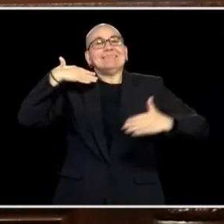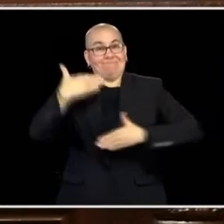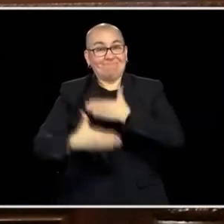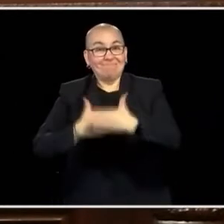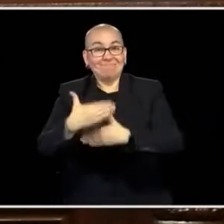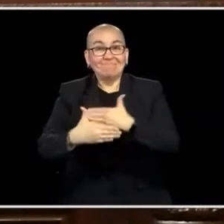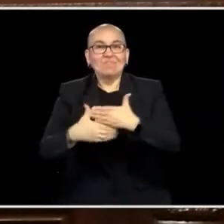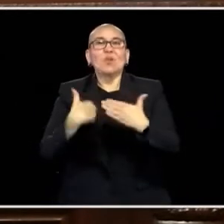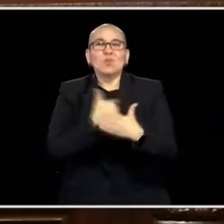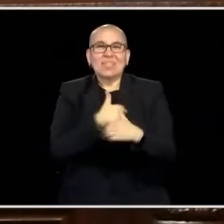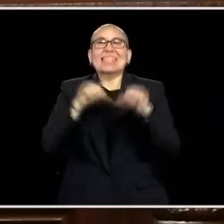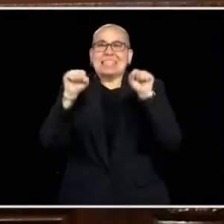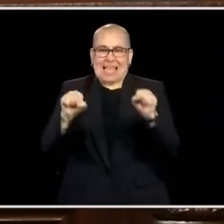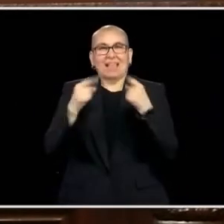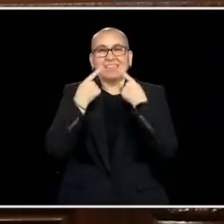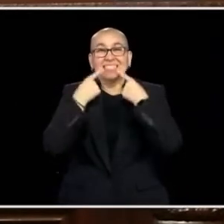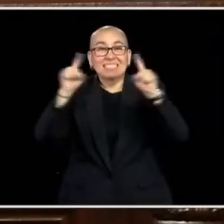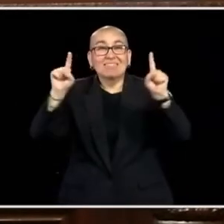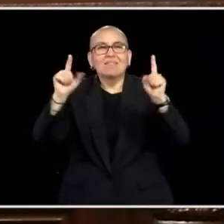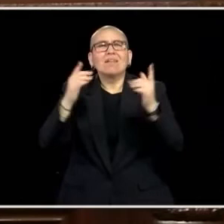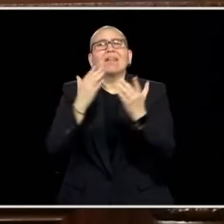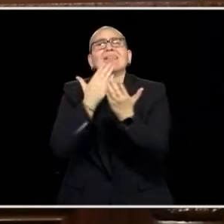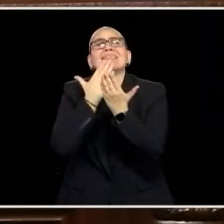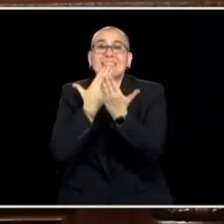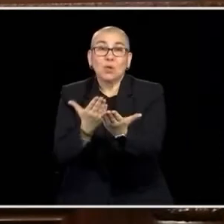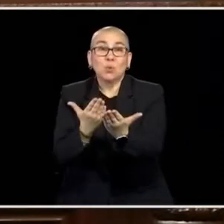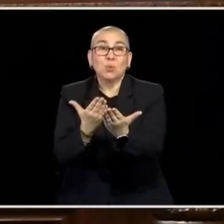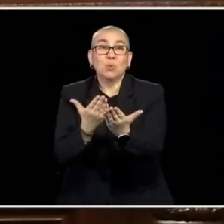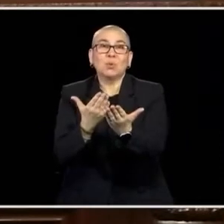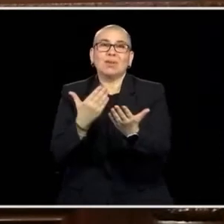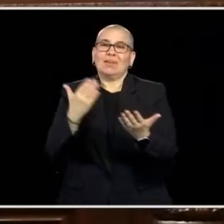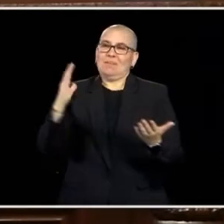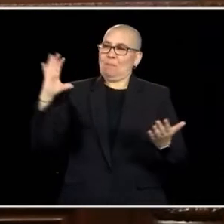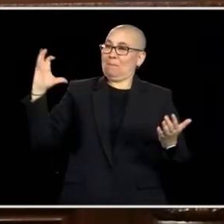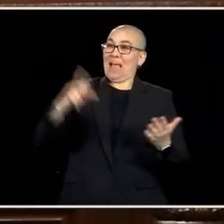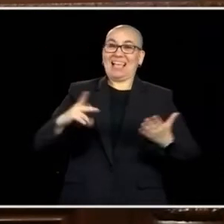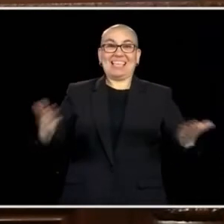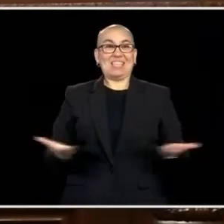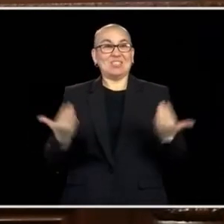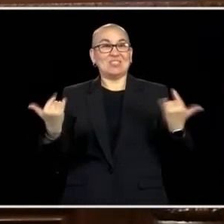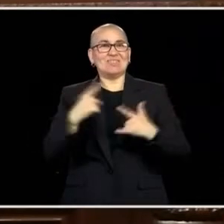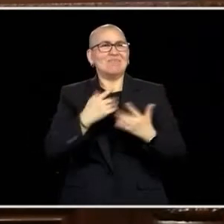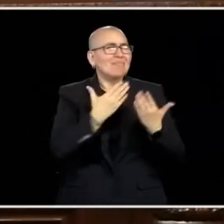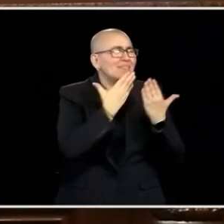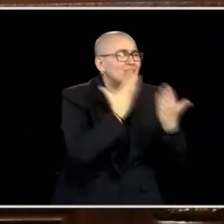DO, I DON'T BELIEVE THERE'S ANYTHING WE CAN'T CONQUER. SO I WANT TO THANK YOU ALL FOR BEING BACK IN THIS SPACE. I WANT TO THANK EACH OF YOU